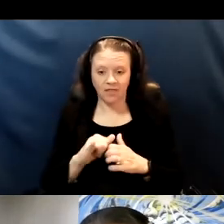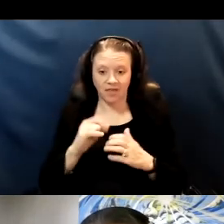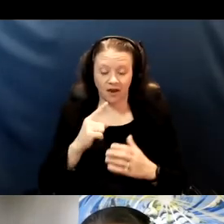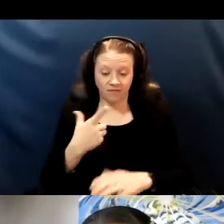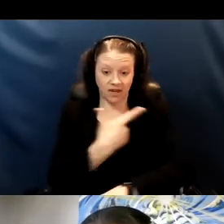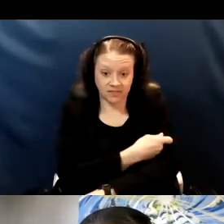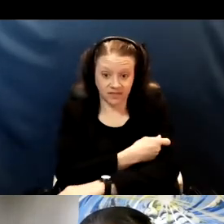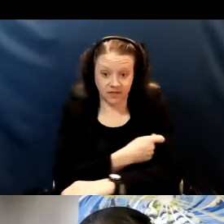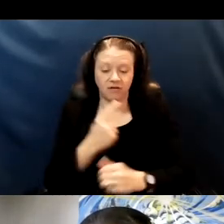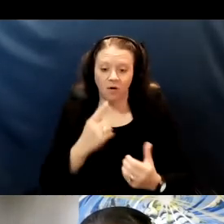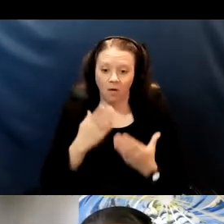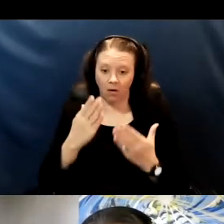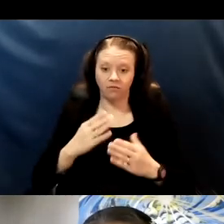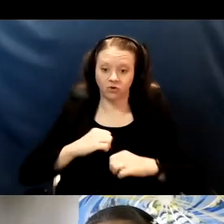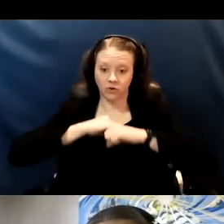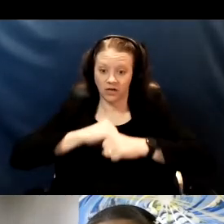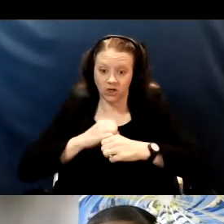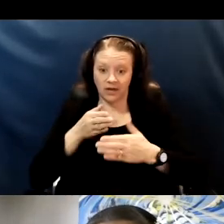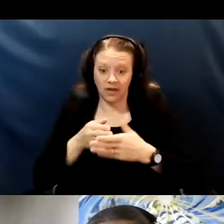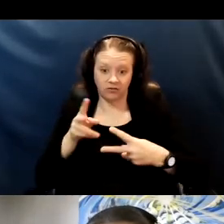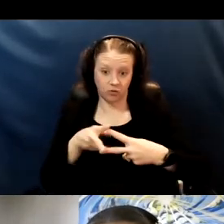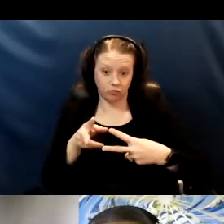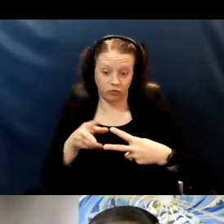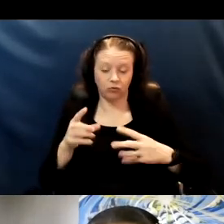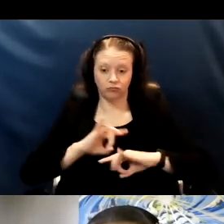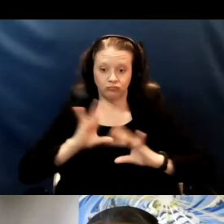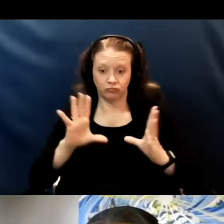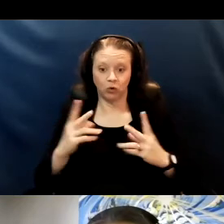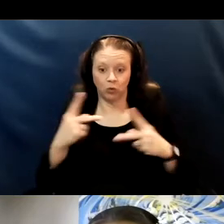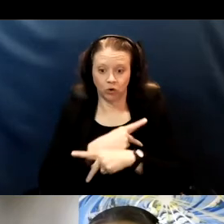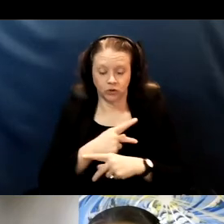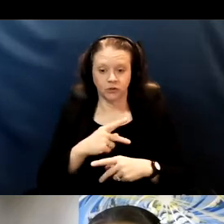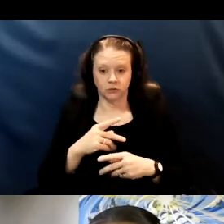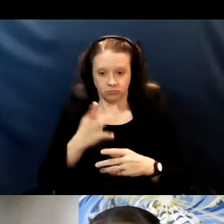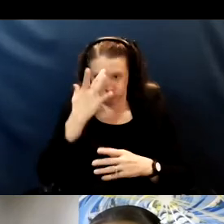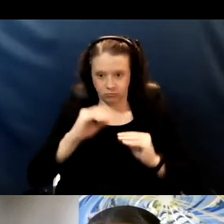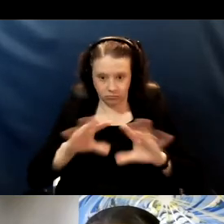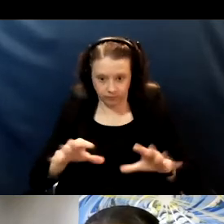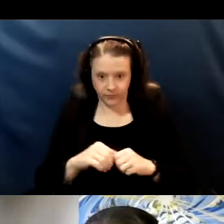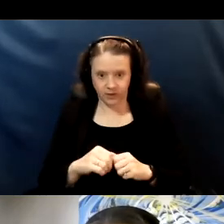against these variants. This is why it's so urgent that we all become vaccinated